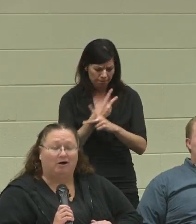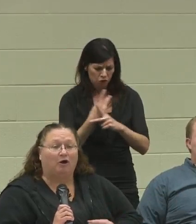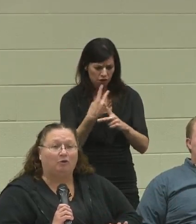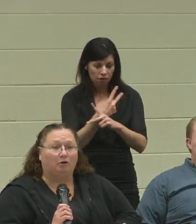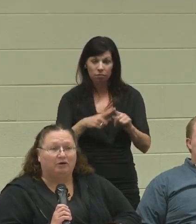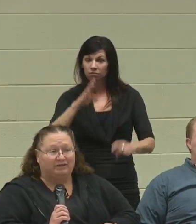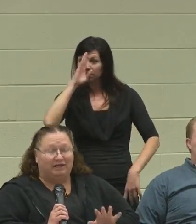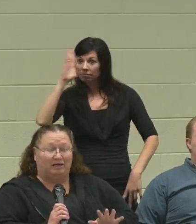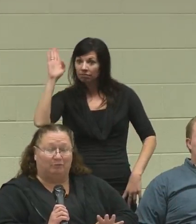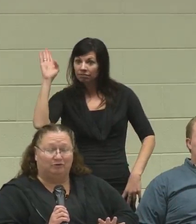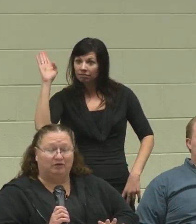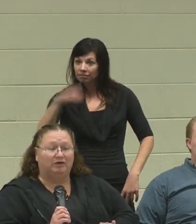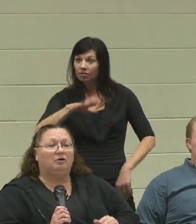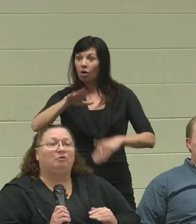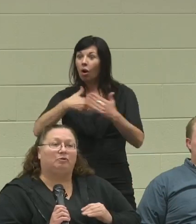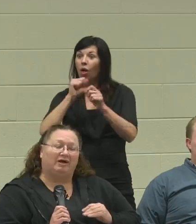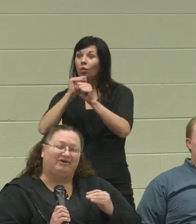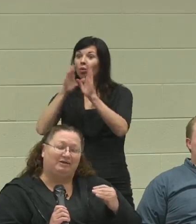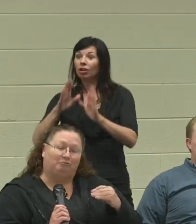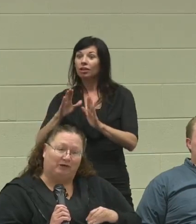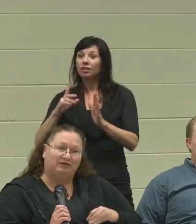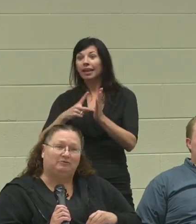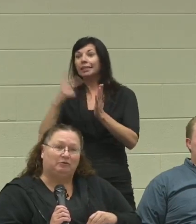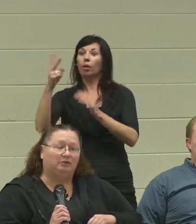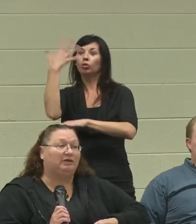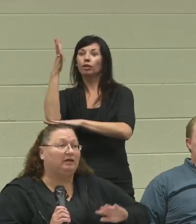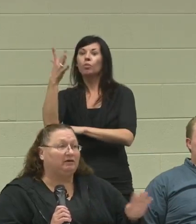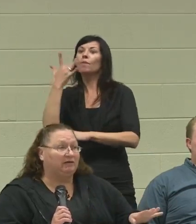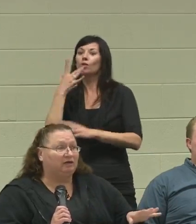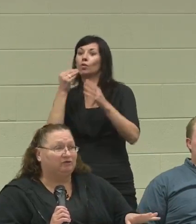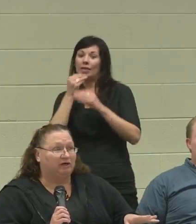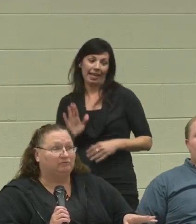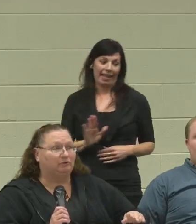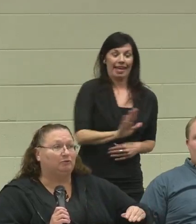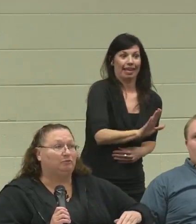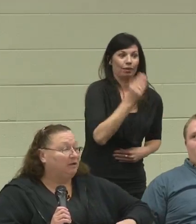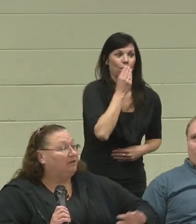all the workers at DoubleTree would rather eat Regi's food than any of the other chefs food